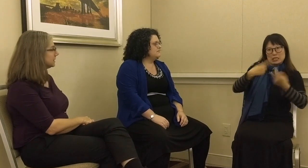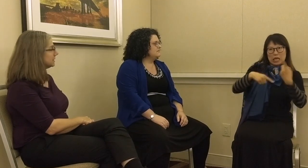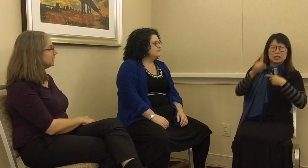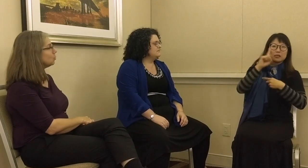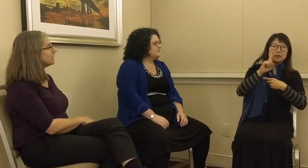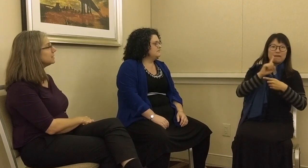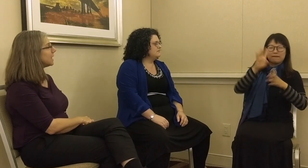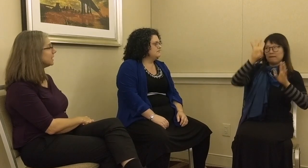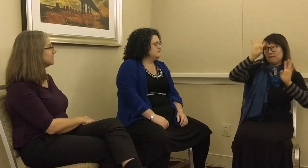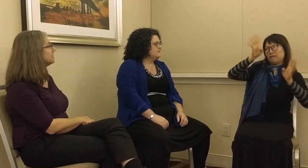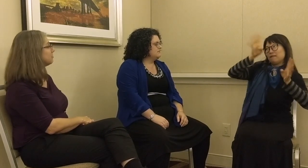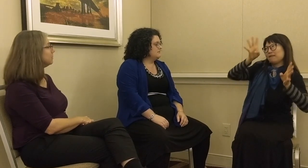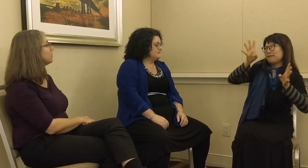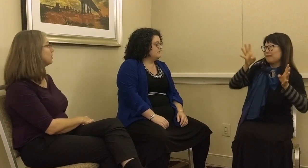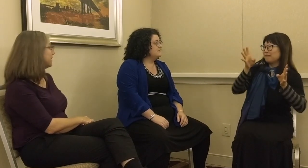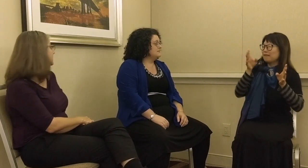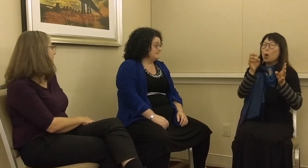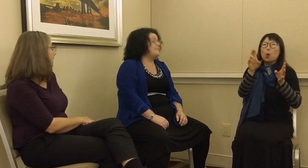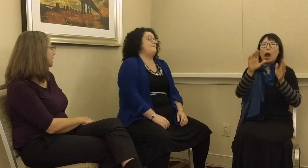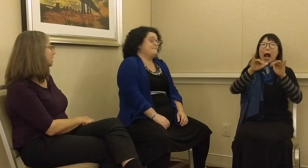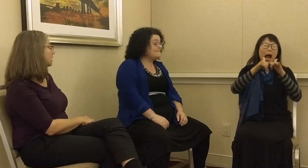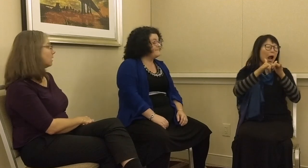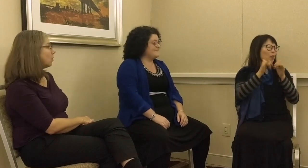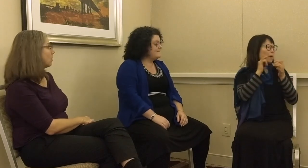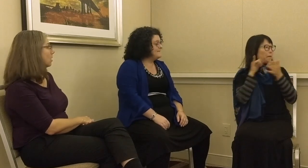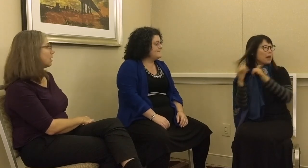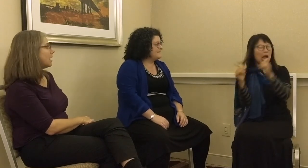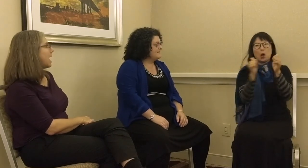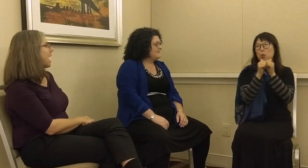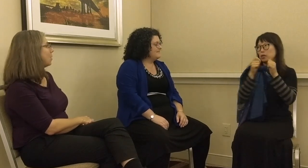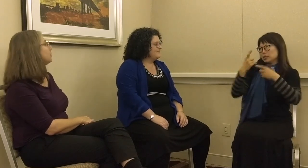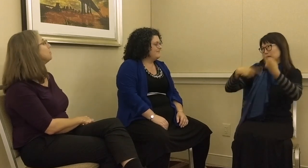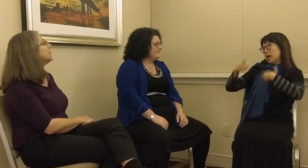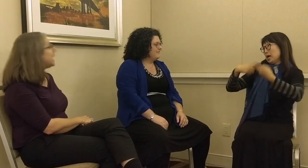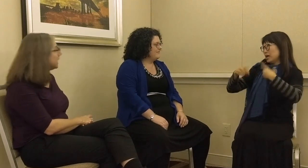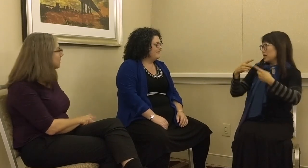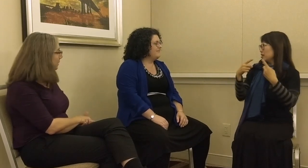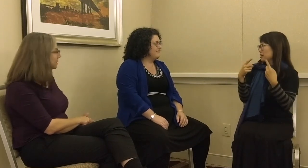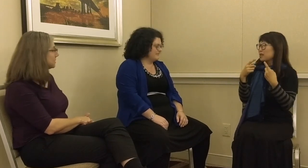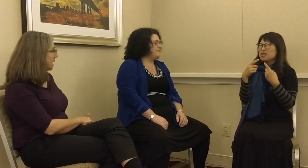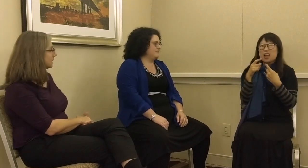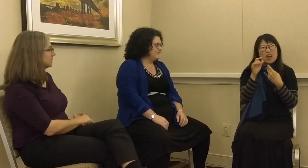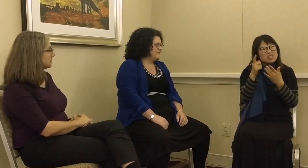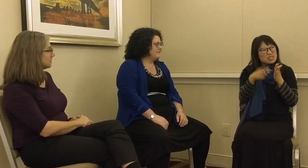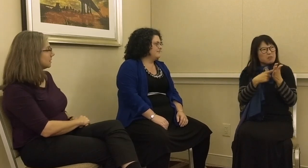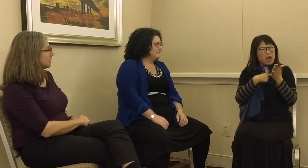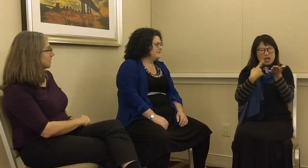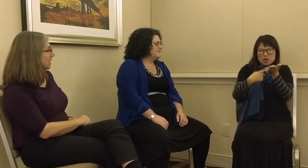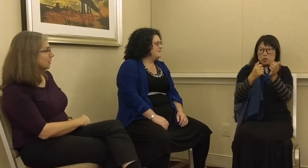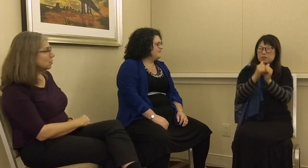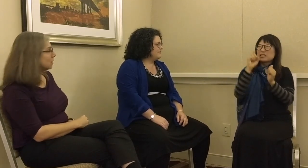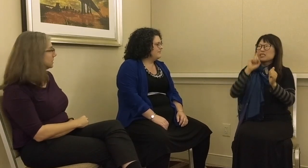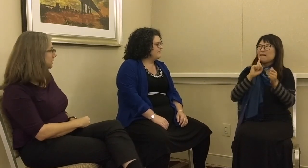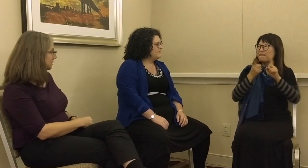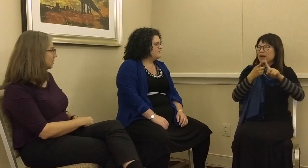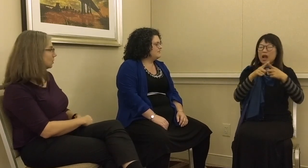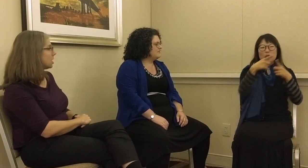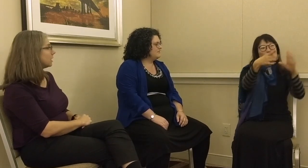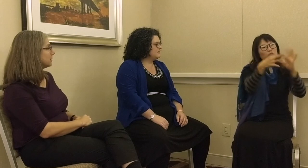to see what signs deaf people are inventing or how they’re playing with signs, nuances,